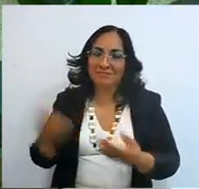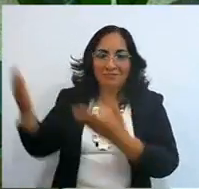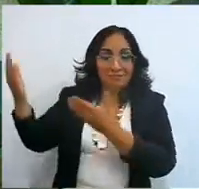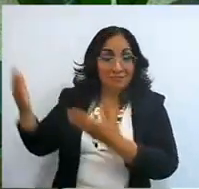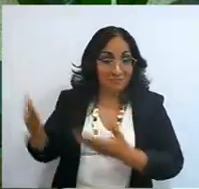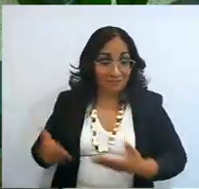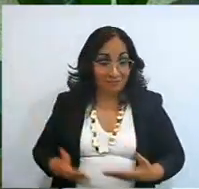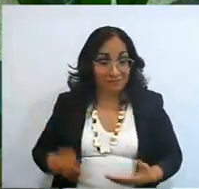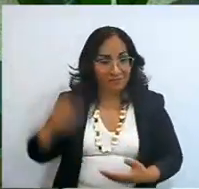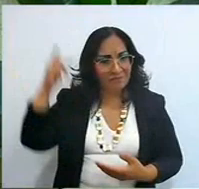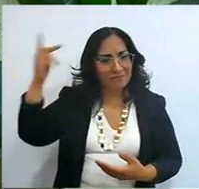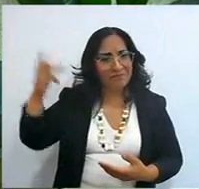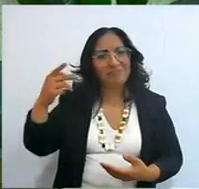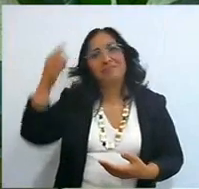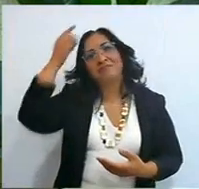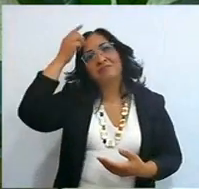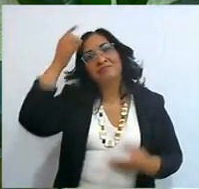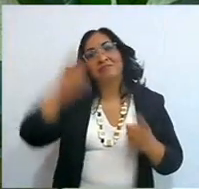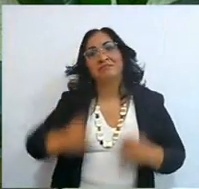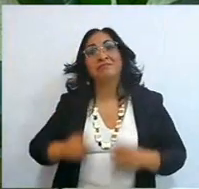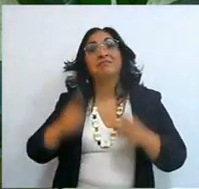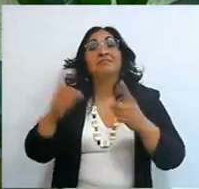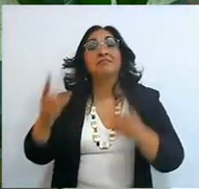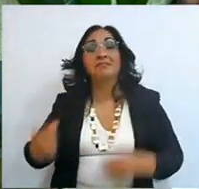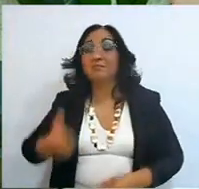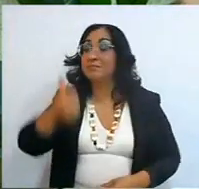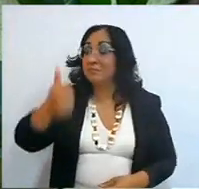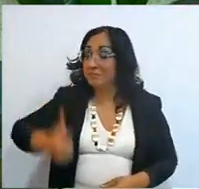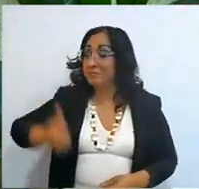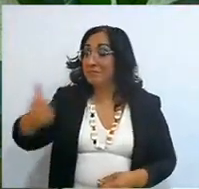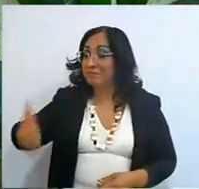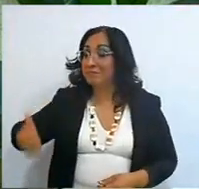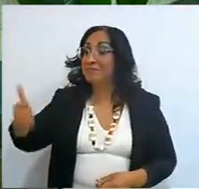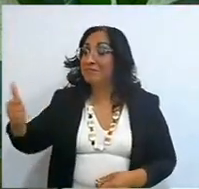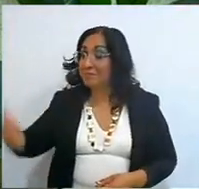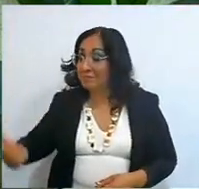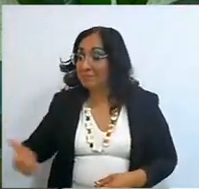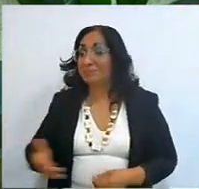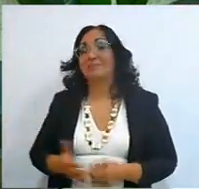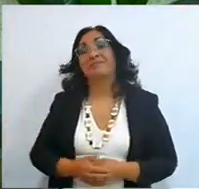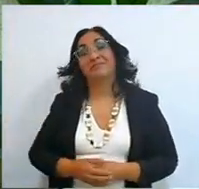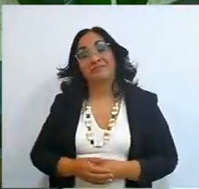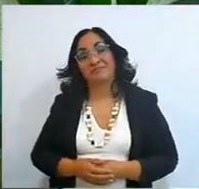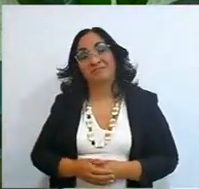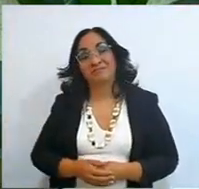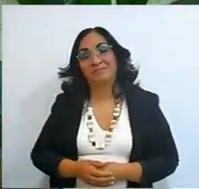and now I am going to give you your plot and each one according to God's instructions,